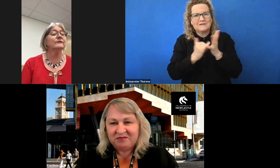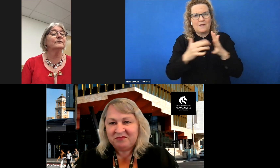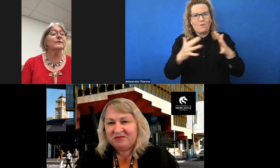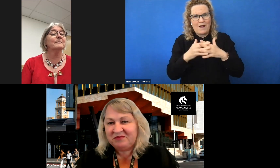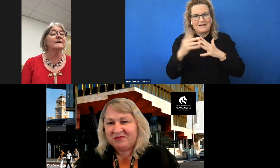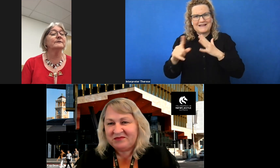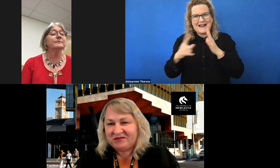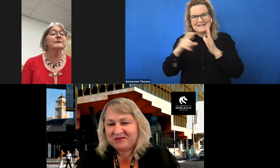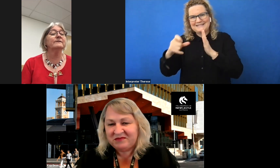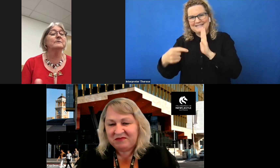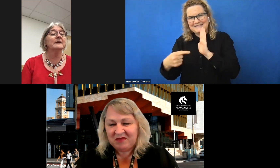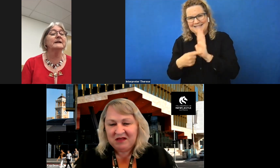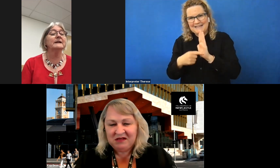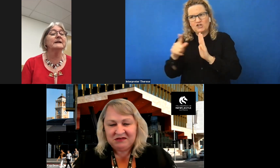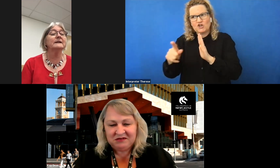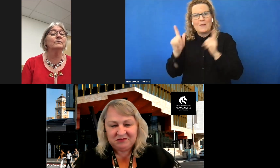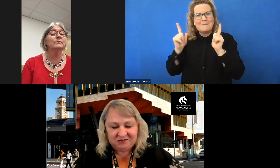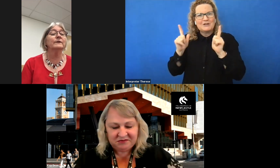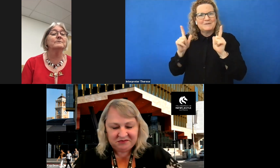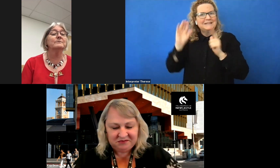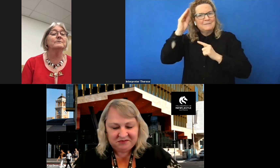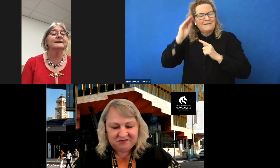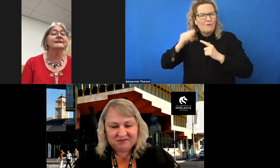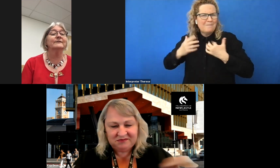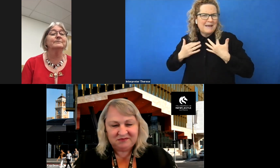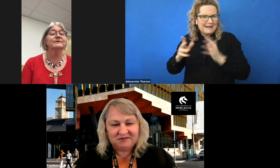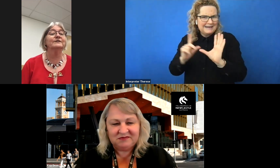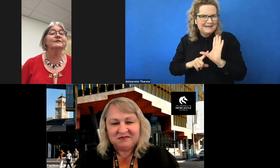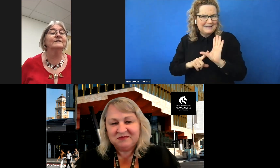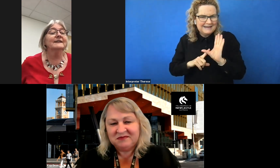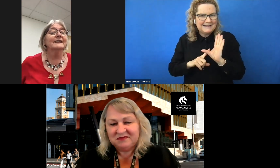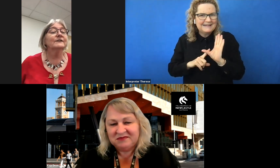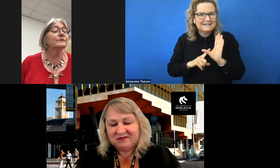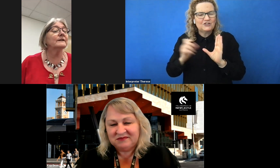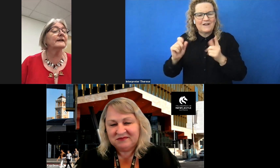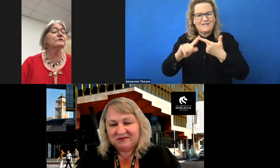served on the management committee for many years holding a number of executive positions. She was